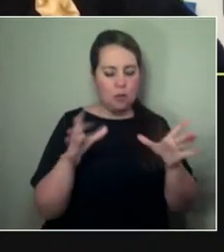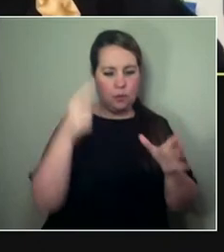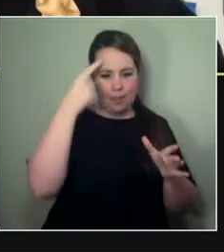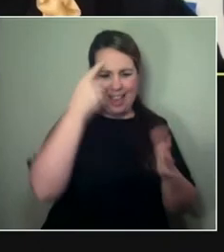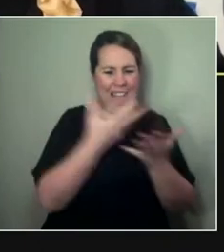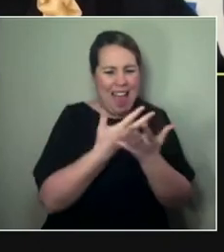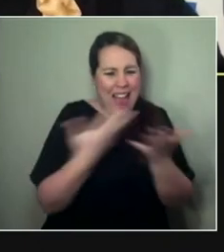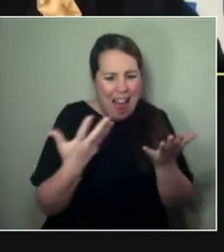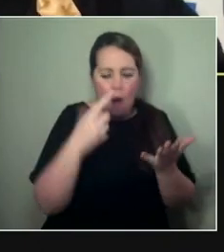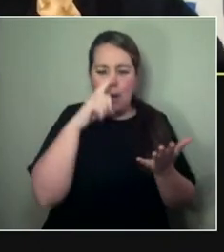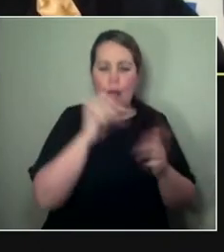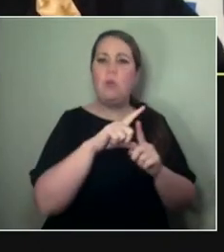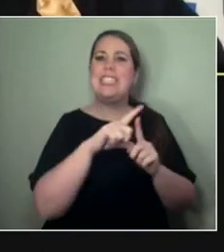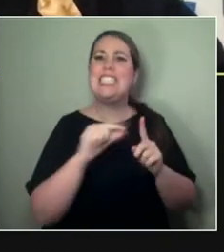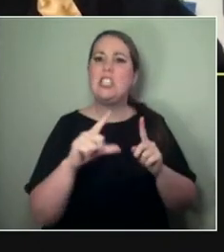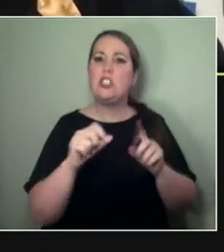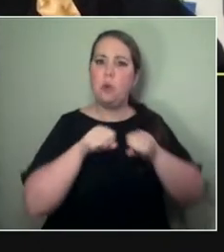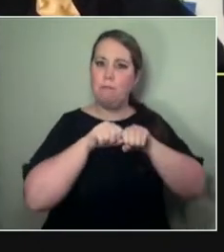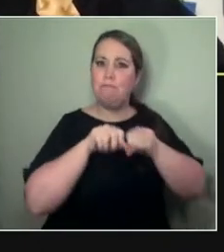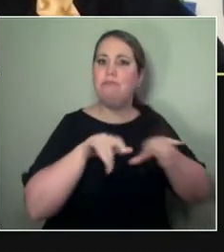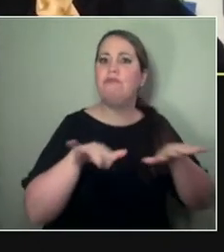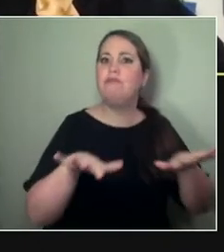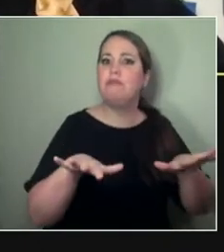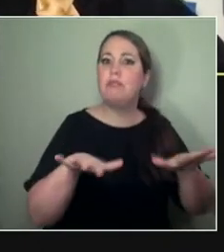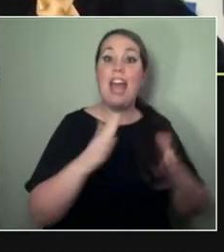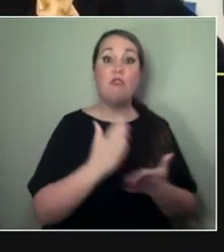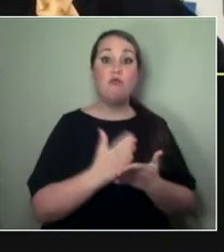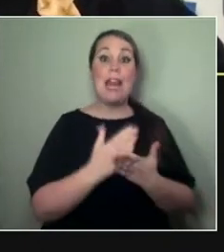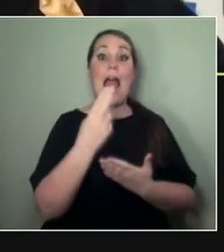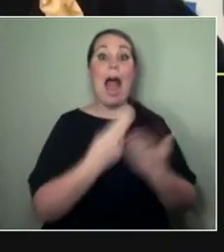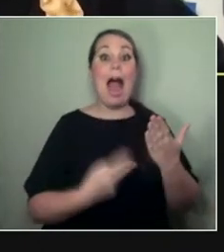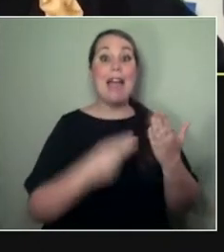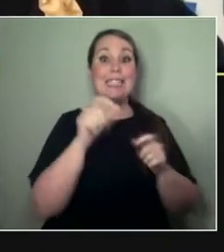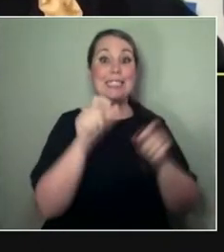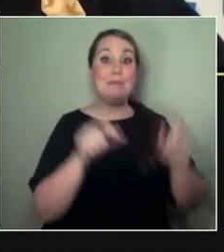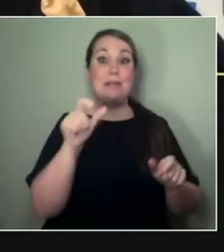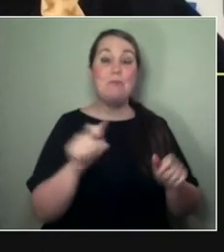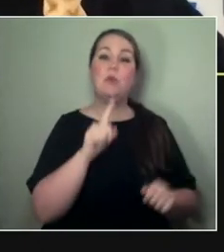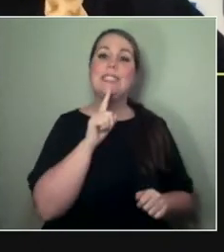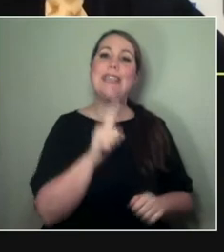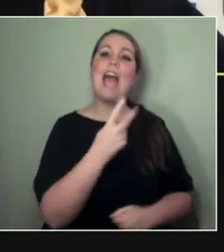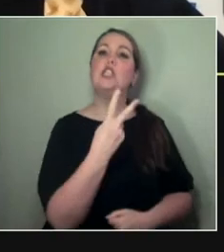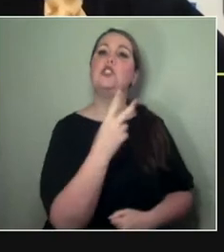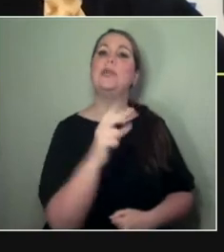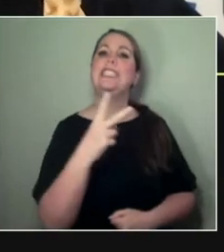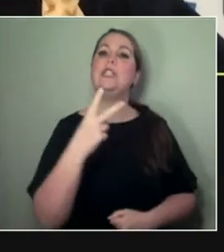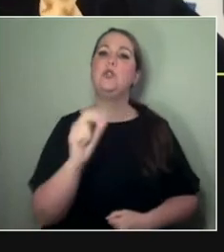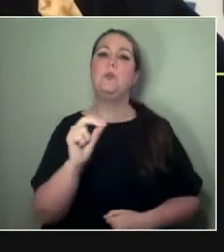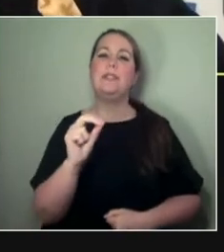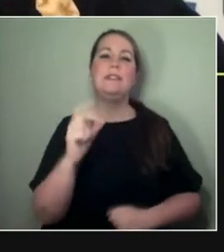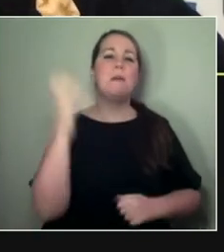the word of 2020 — pivot and understand, 'Oh, take your artistic practice online now.'